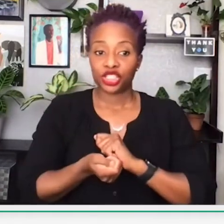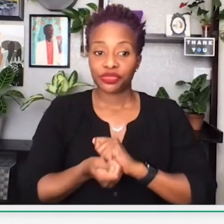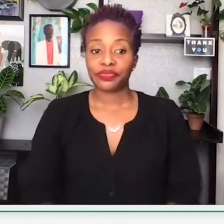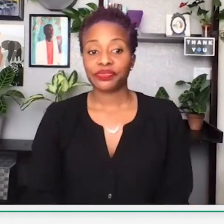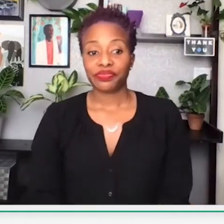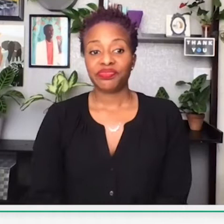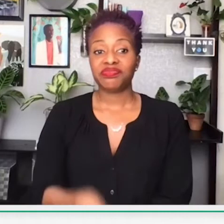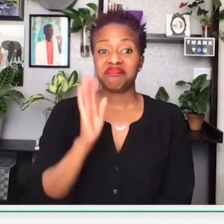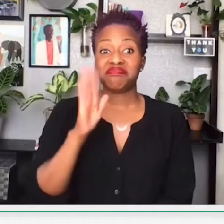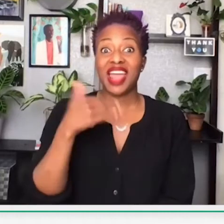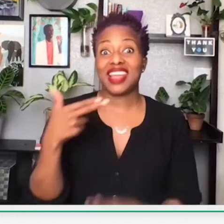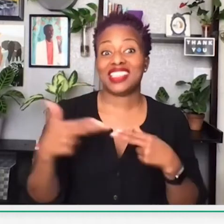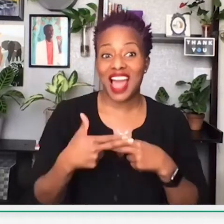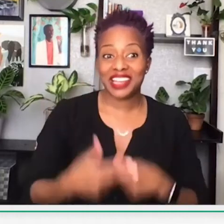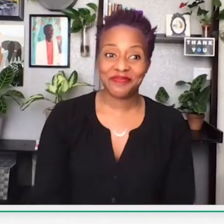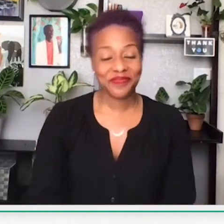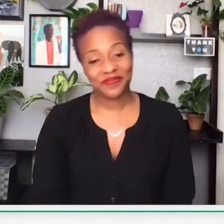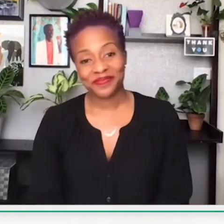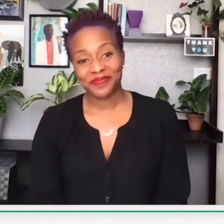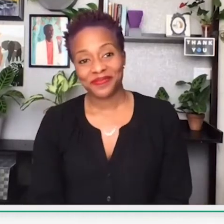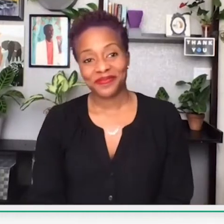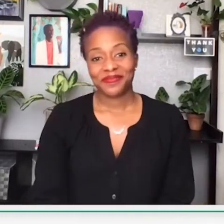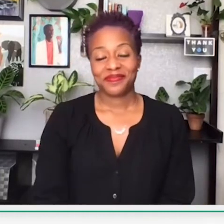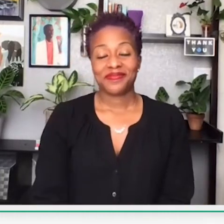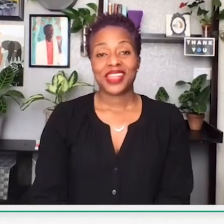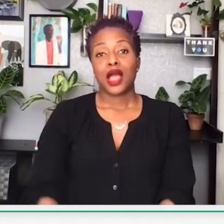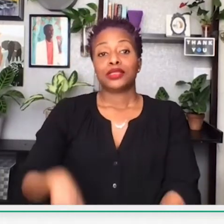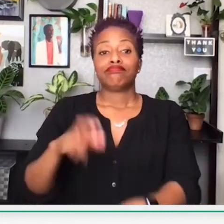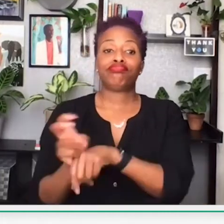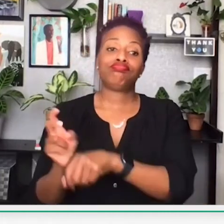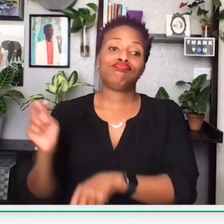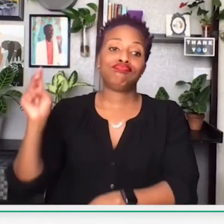should treat us as equals, otherwise we'd like to see change.” Okay, moving on to the next slide.